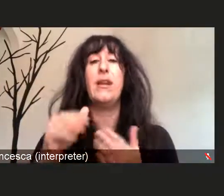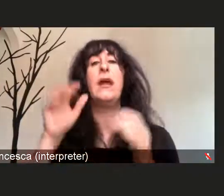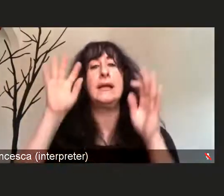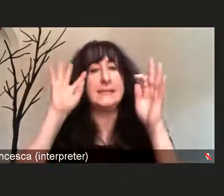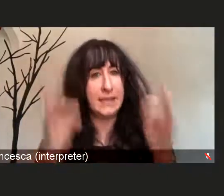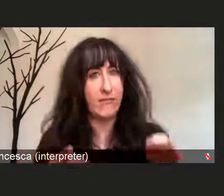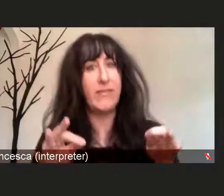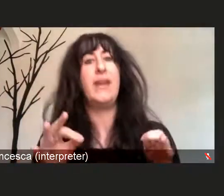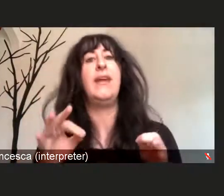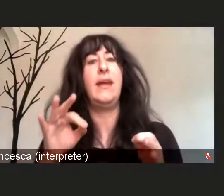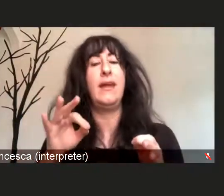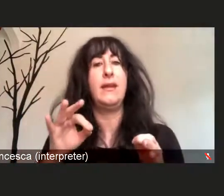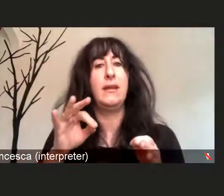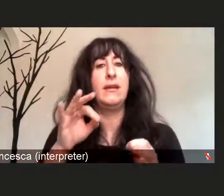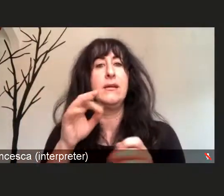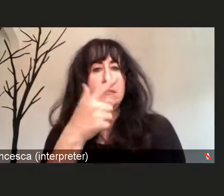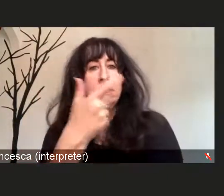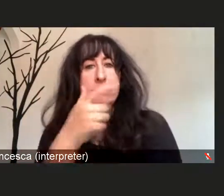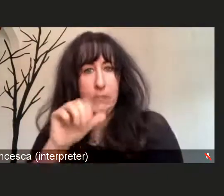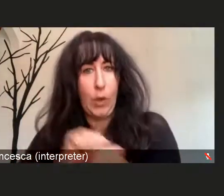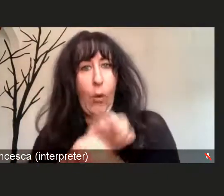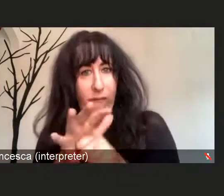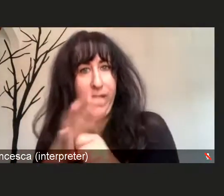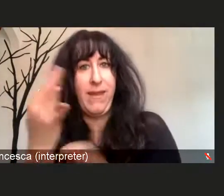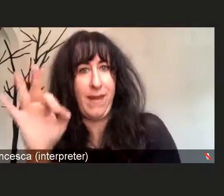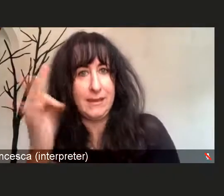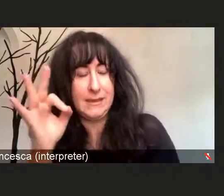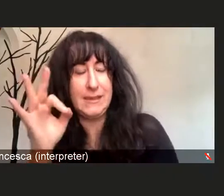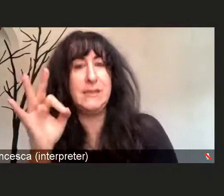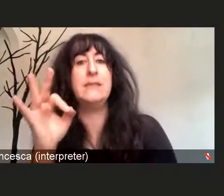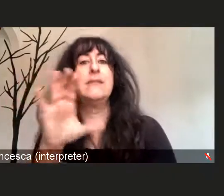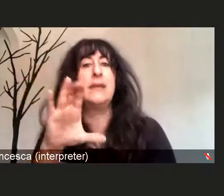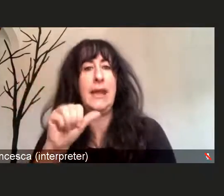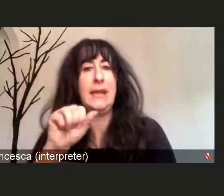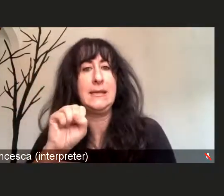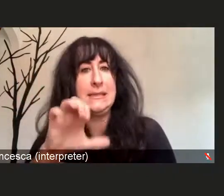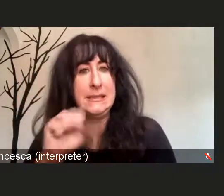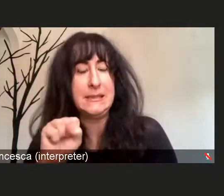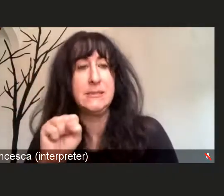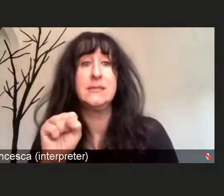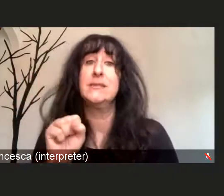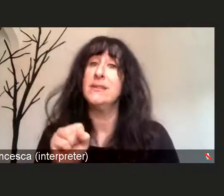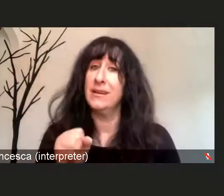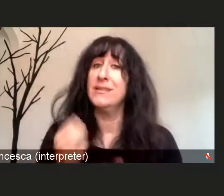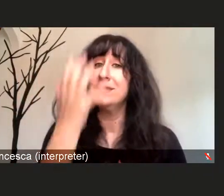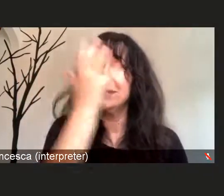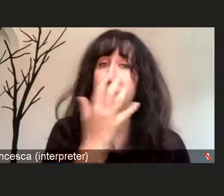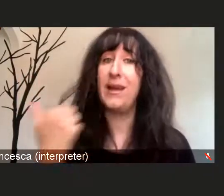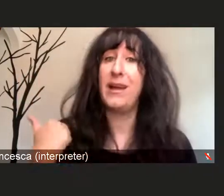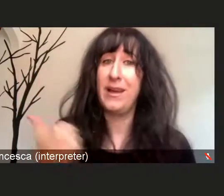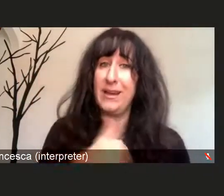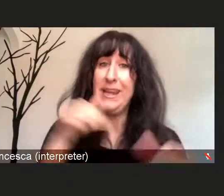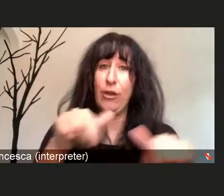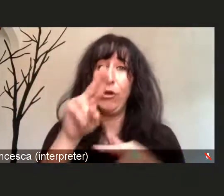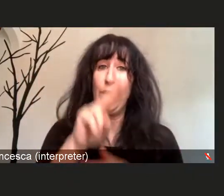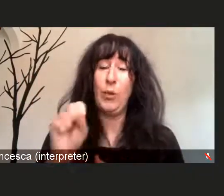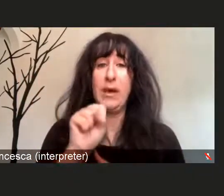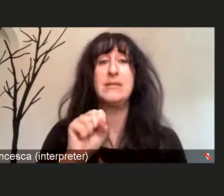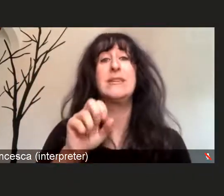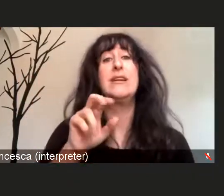against the start of the pandemic. We have unfortunately lost about 620,000 United citizen,